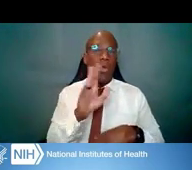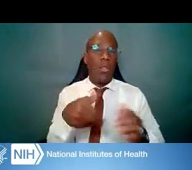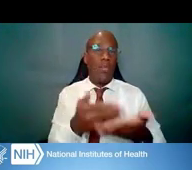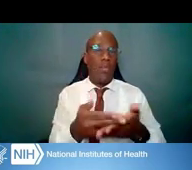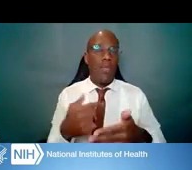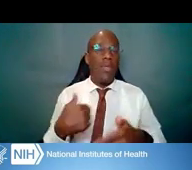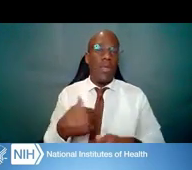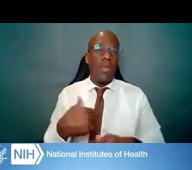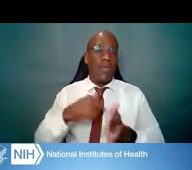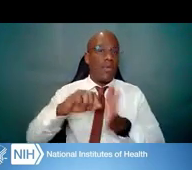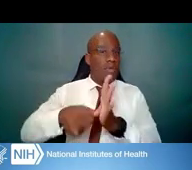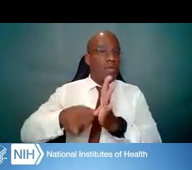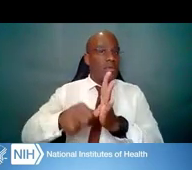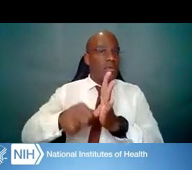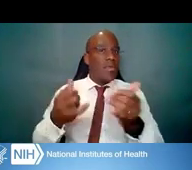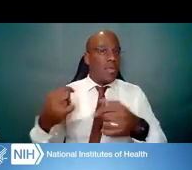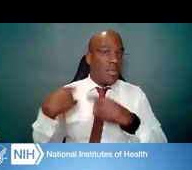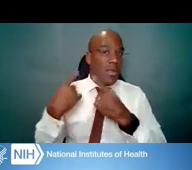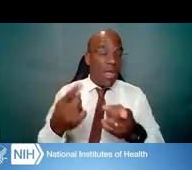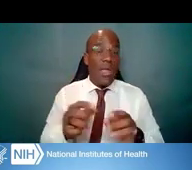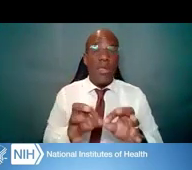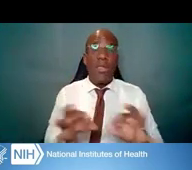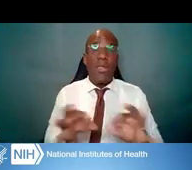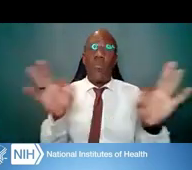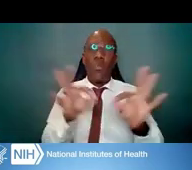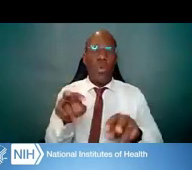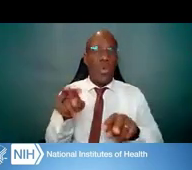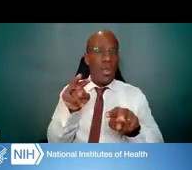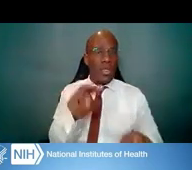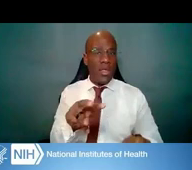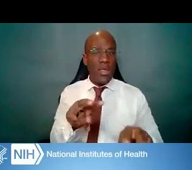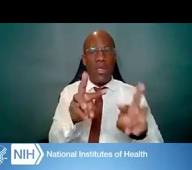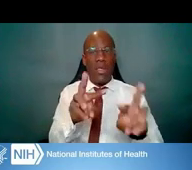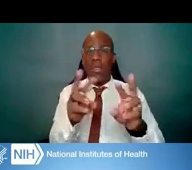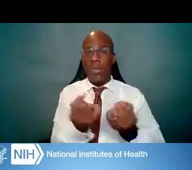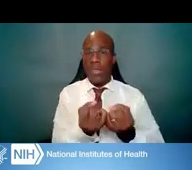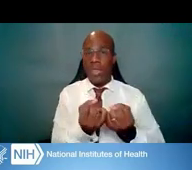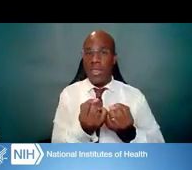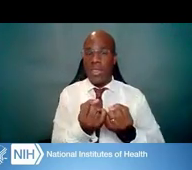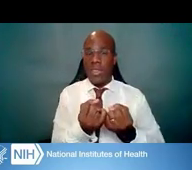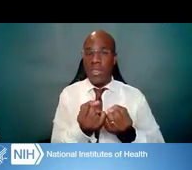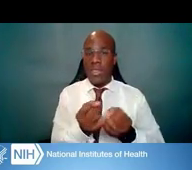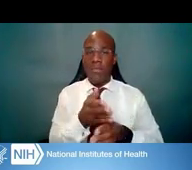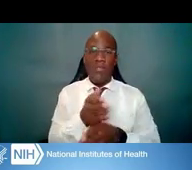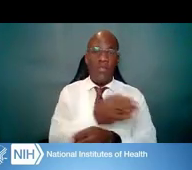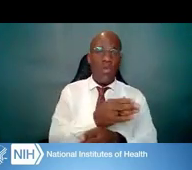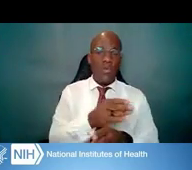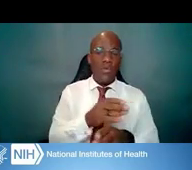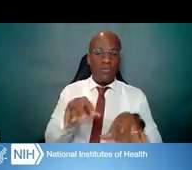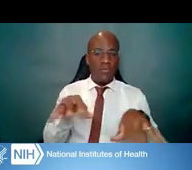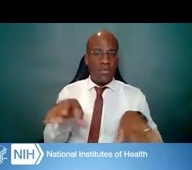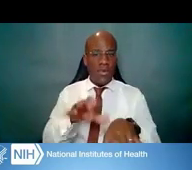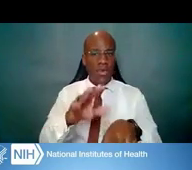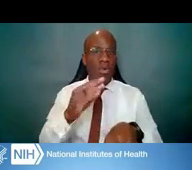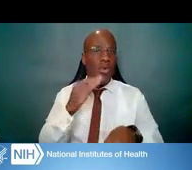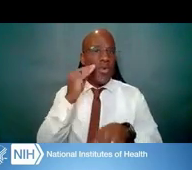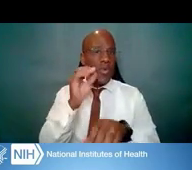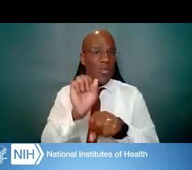it's important to look at the website, do your homework ahead of time, and make sure that your scientific home,